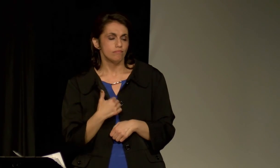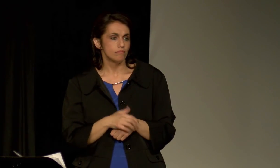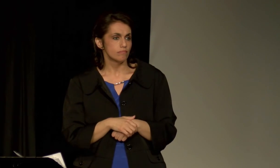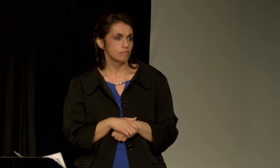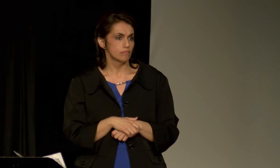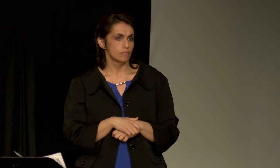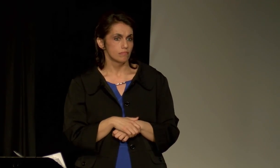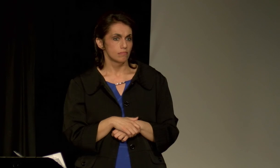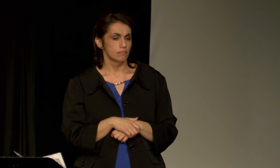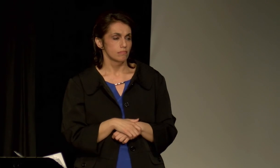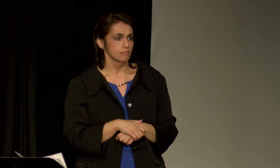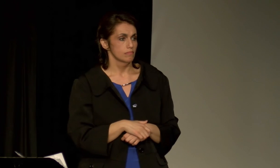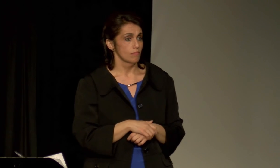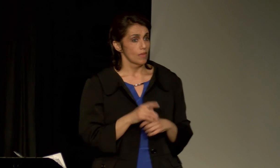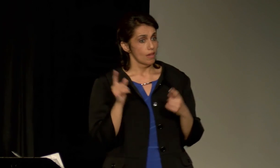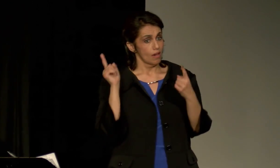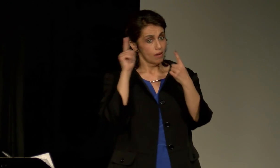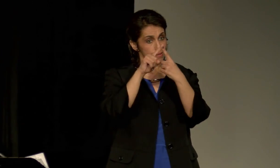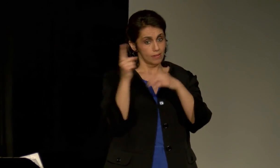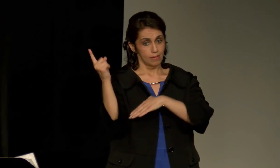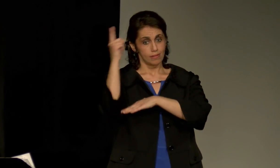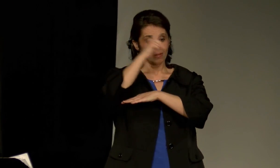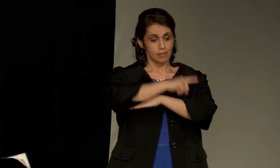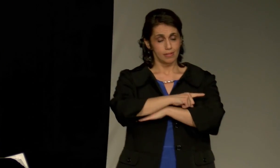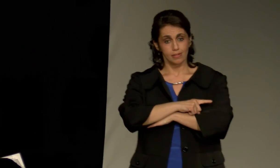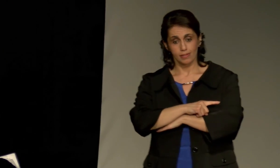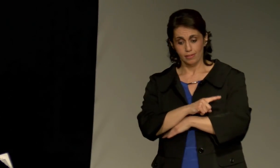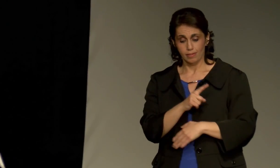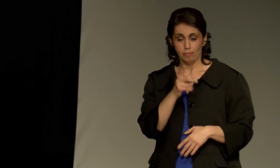to touch her.